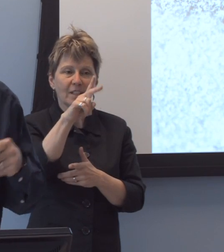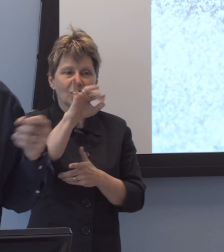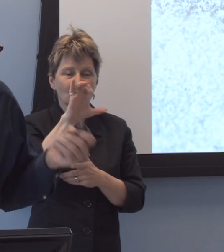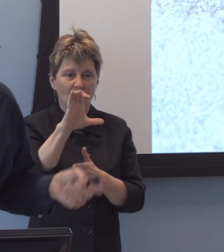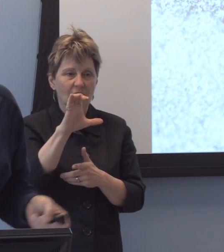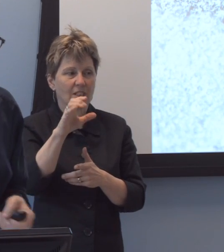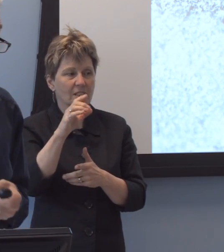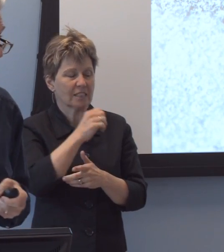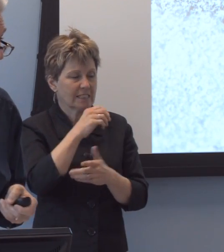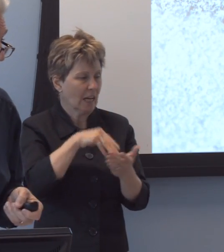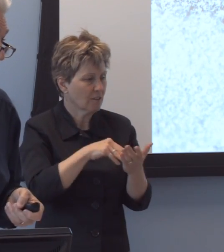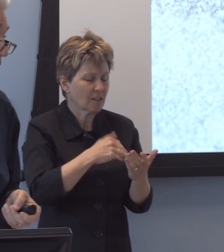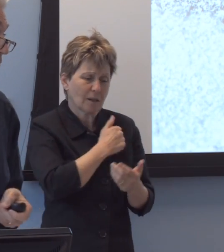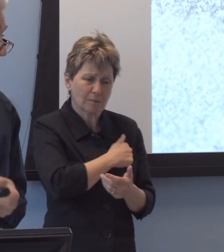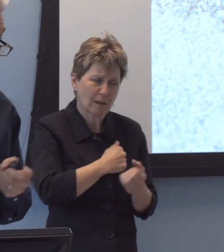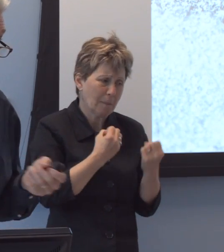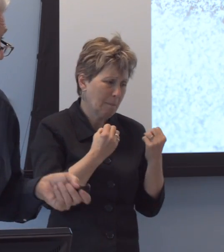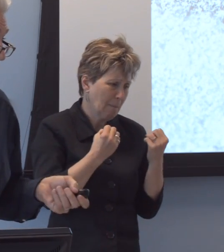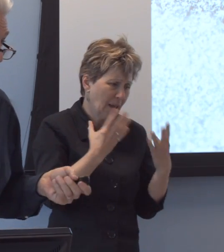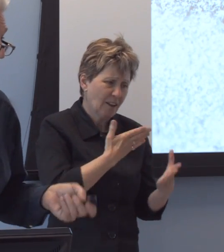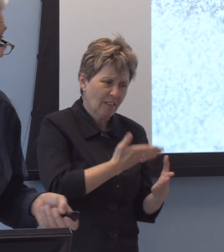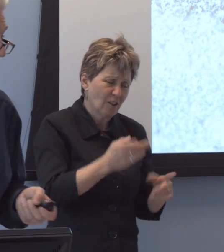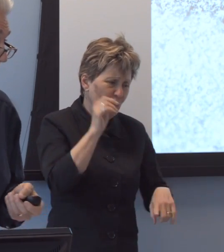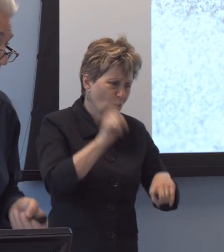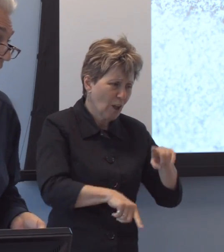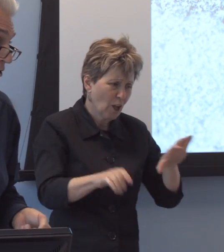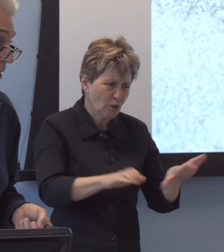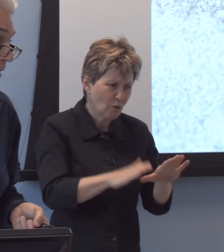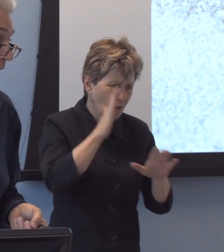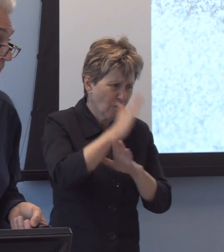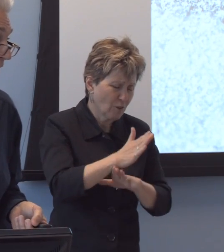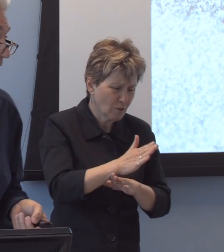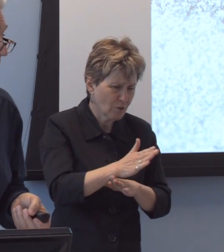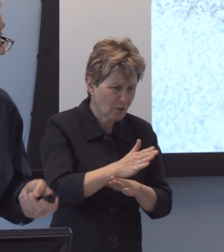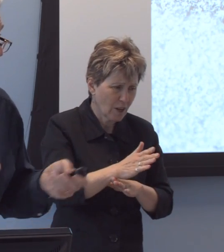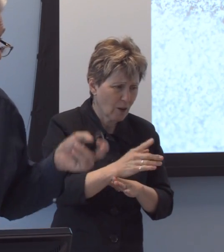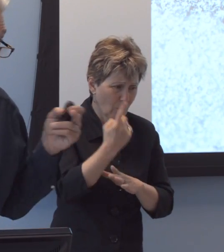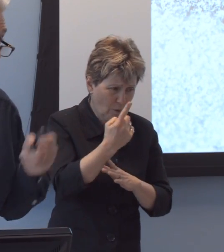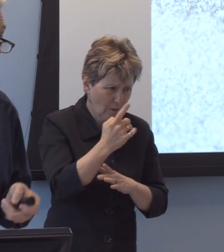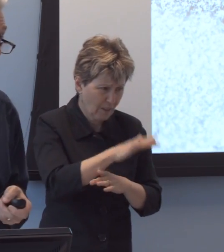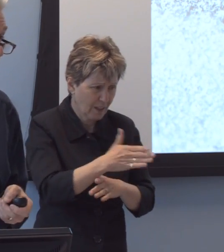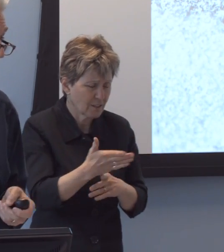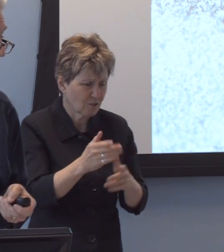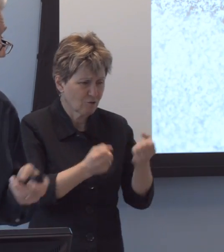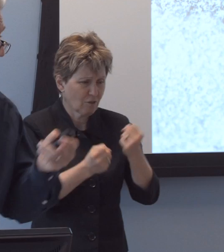"many things you're gonna be unable to do in the future, "one of which would be drive a car." And that student enrolled at Illinois